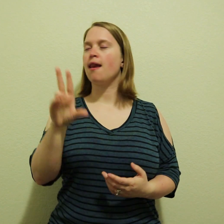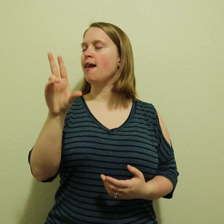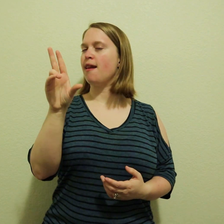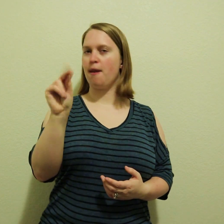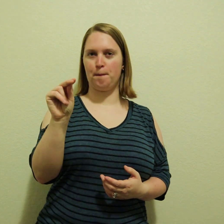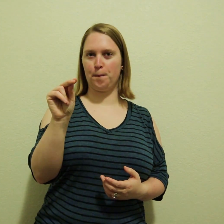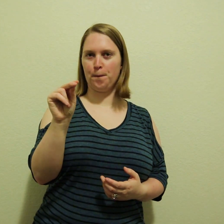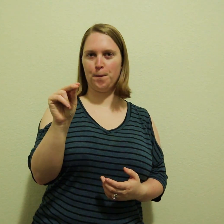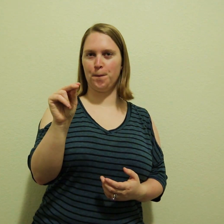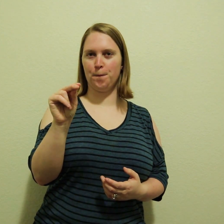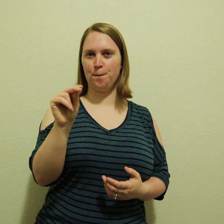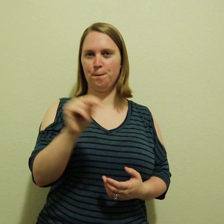No